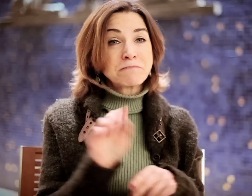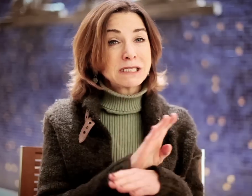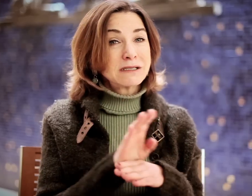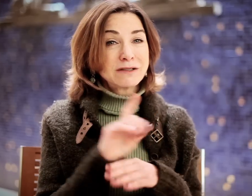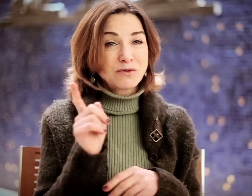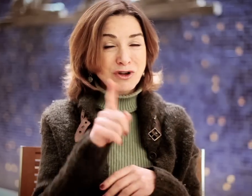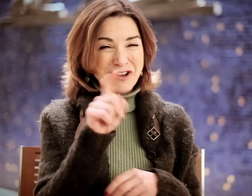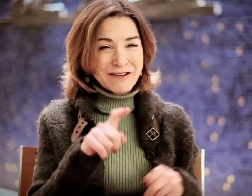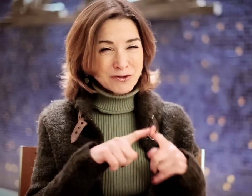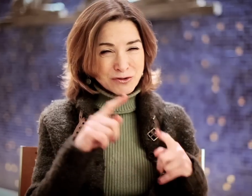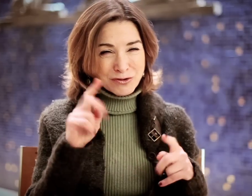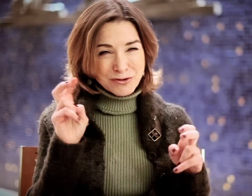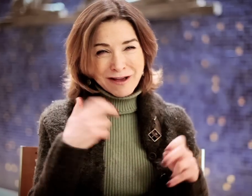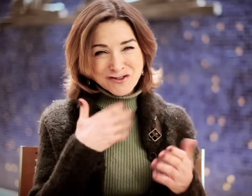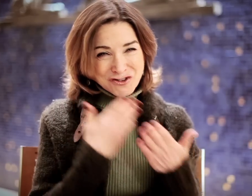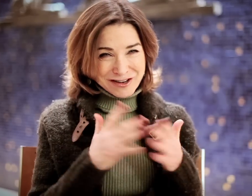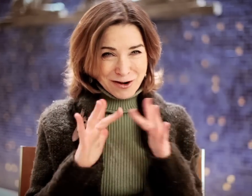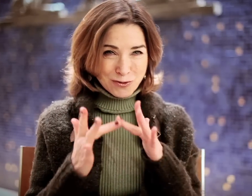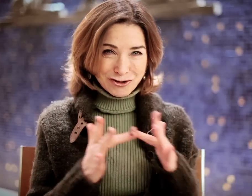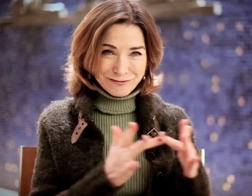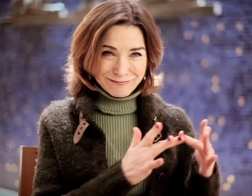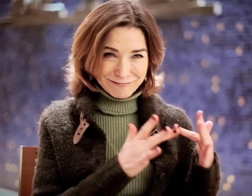This is a business where you have to have a good network.